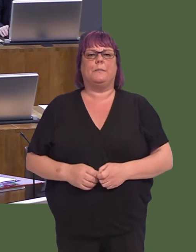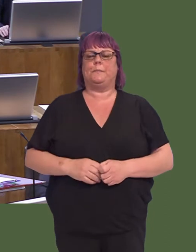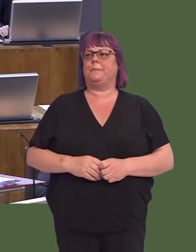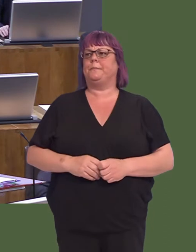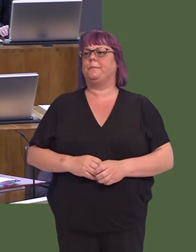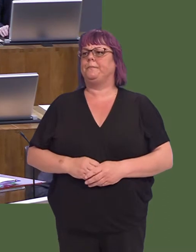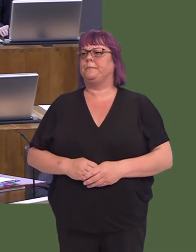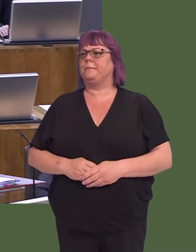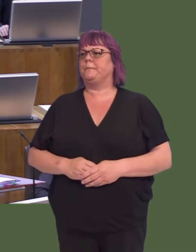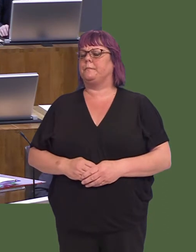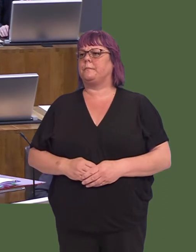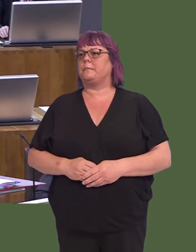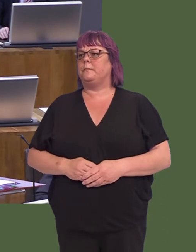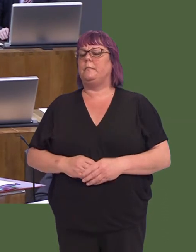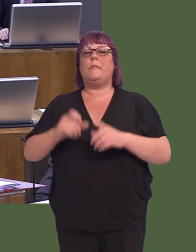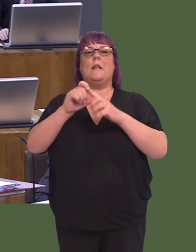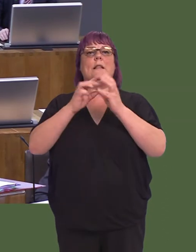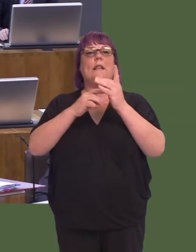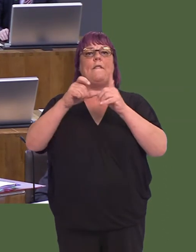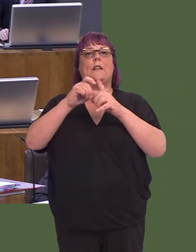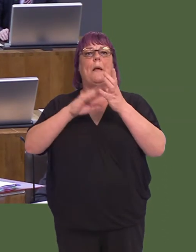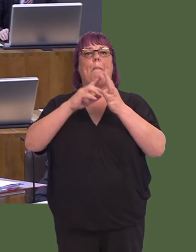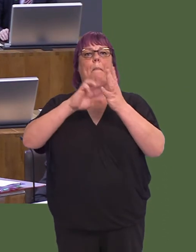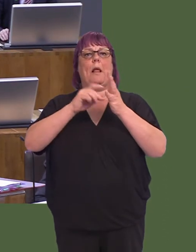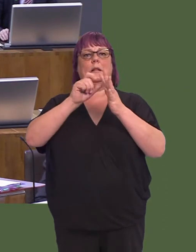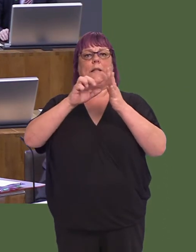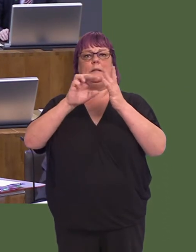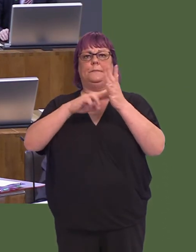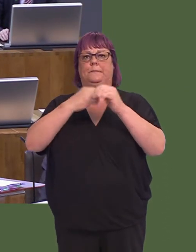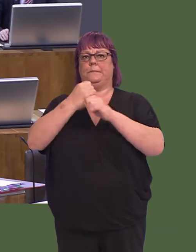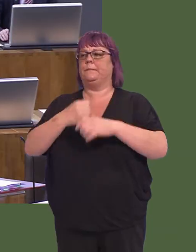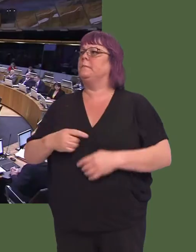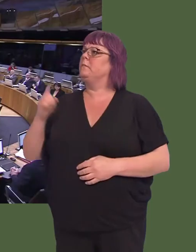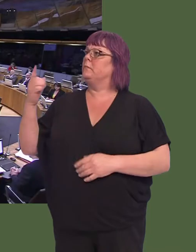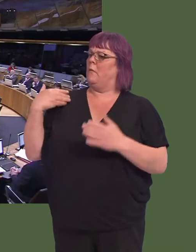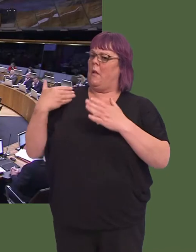the trust's response to operational pressure. David Melding AM: First Minister, over the